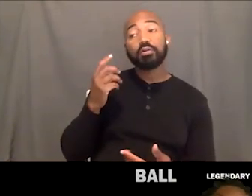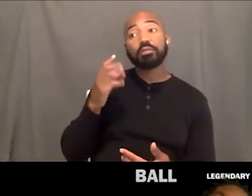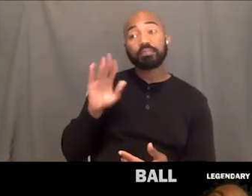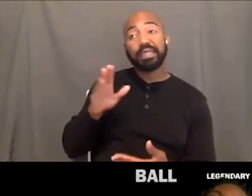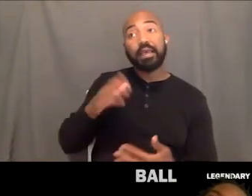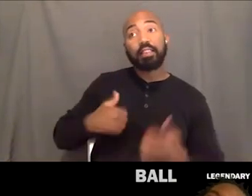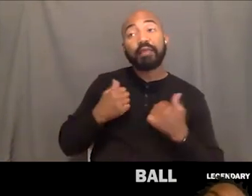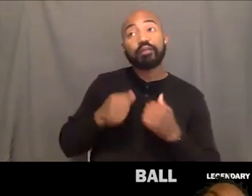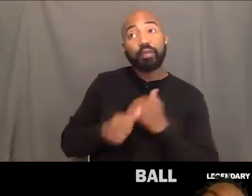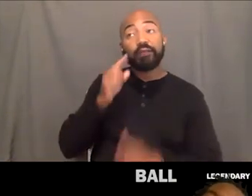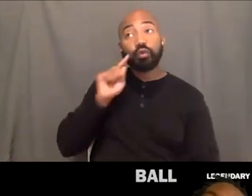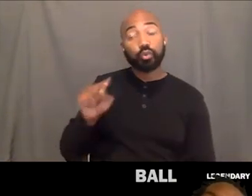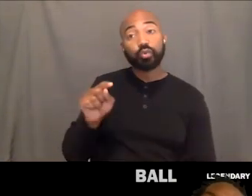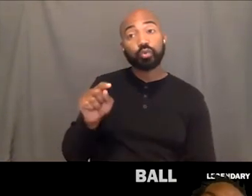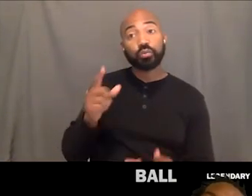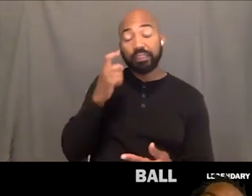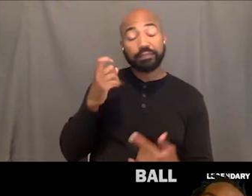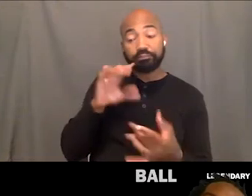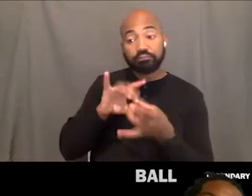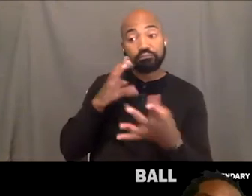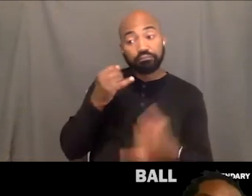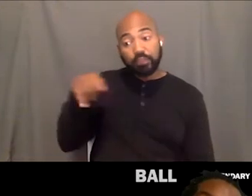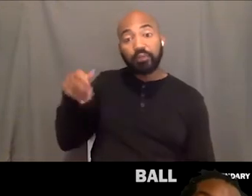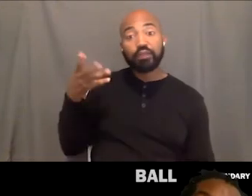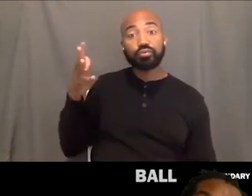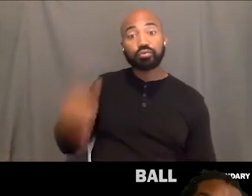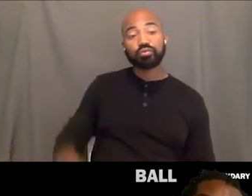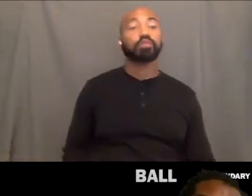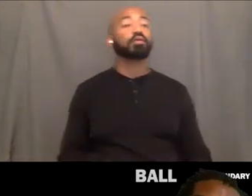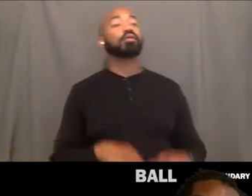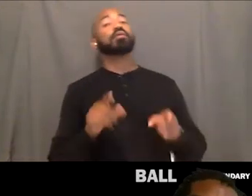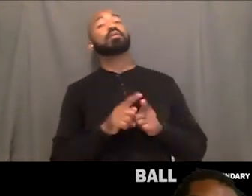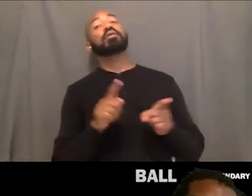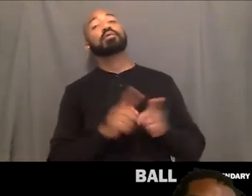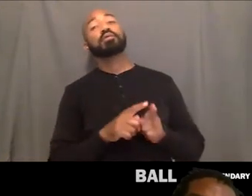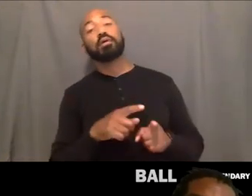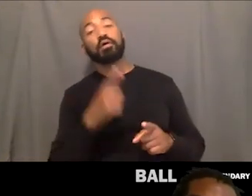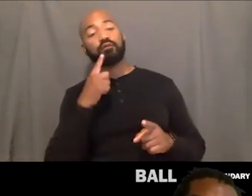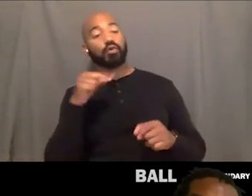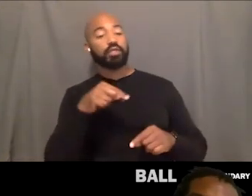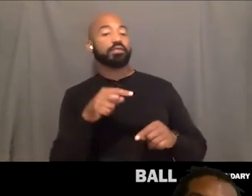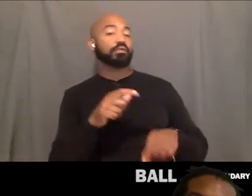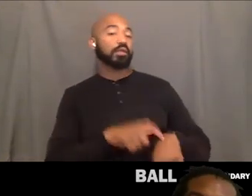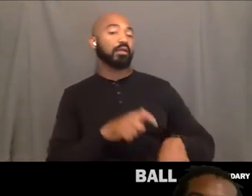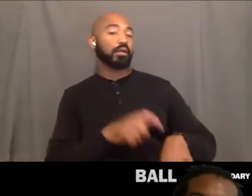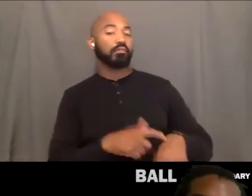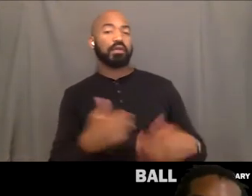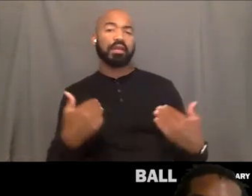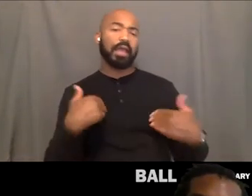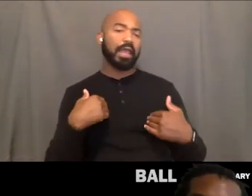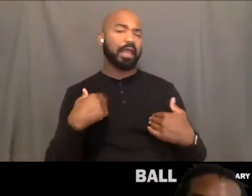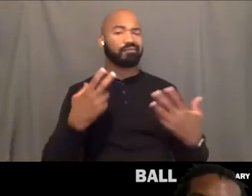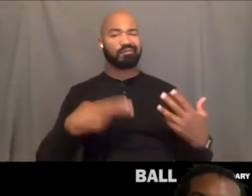You do, um. You brought up about like being asked to do so much during this time. Especially this like high politically,